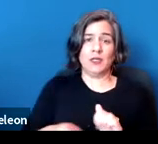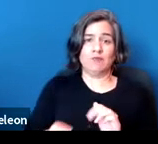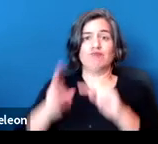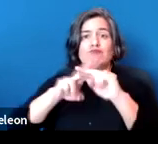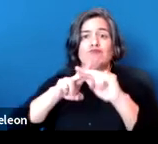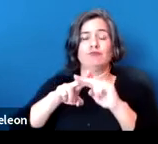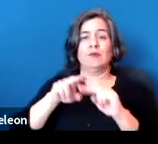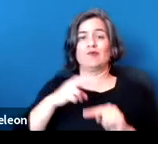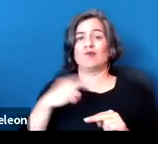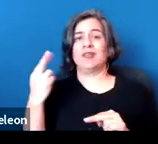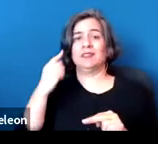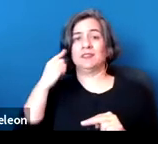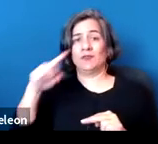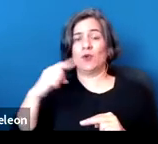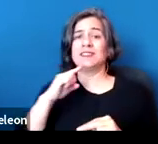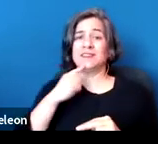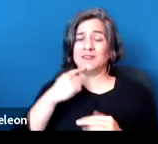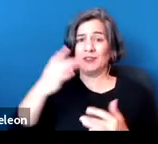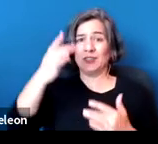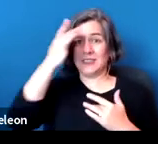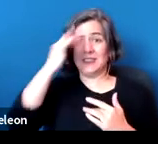for severe illness from COVID-19,